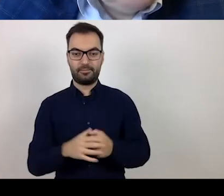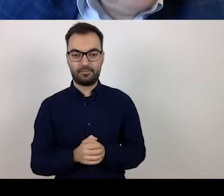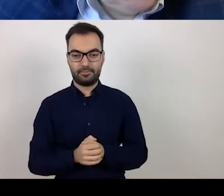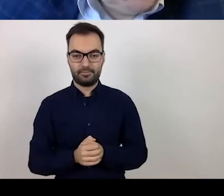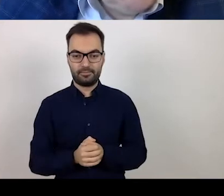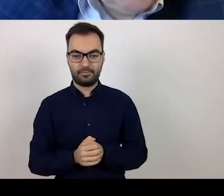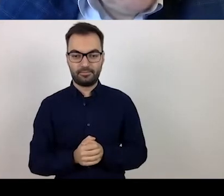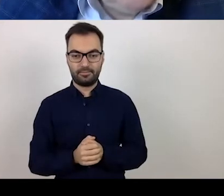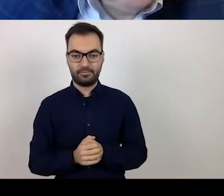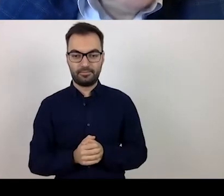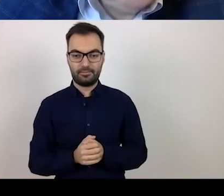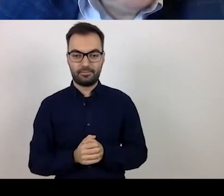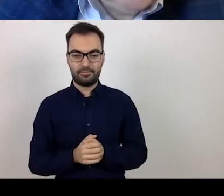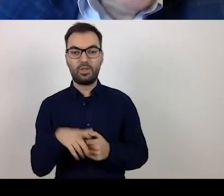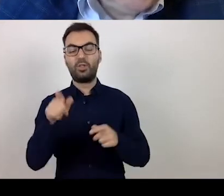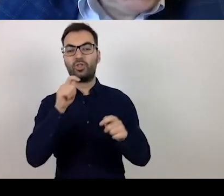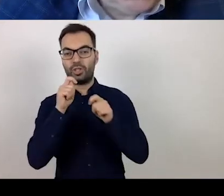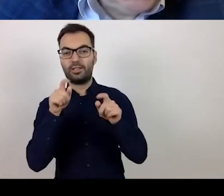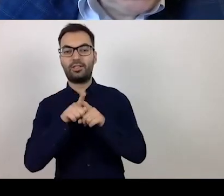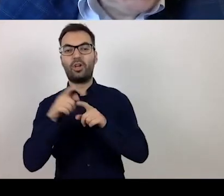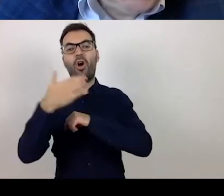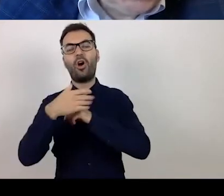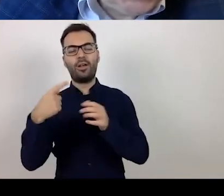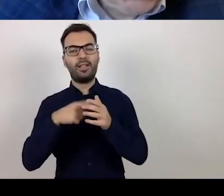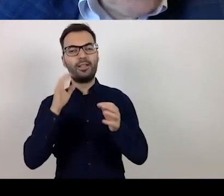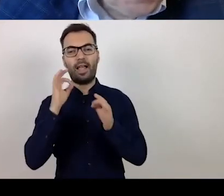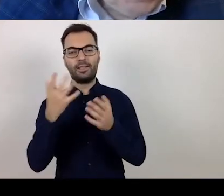both in the chat window and on the presentation.